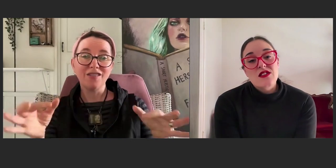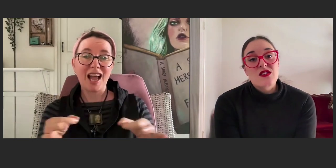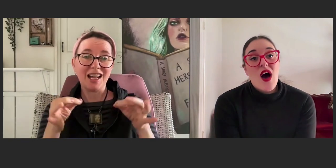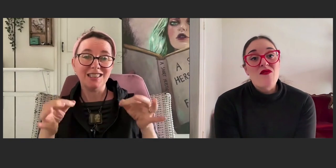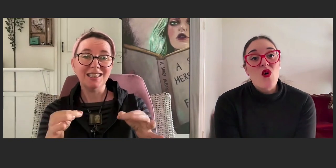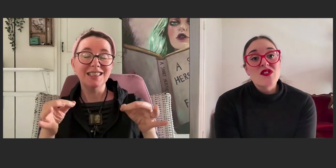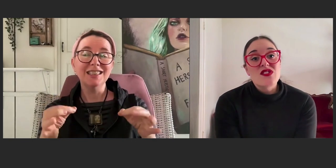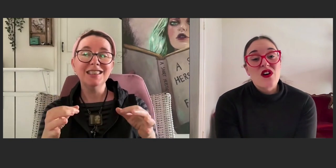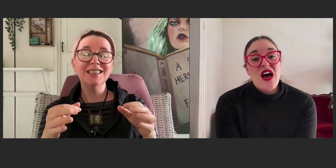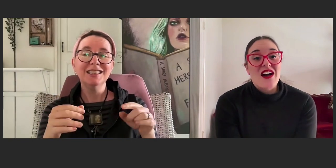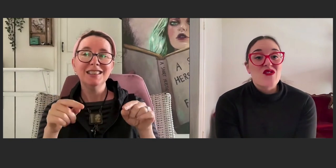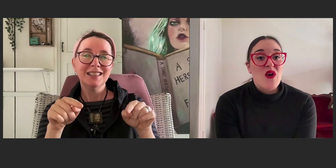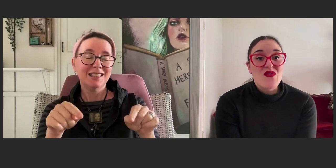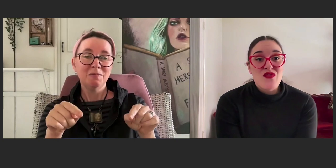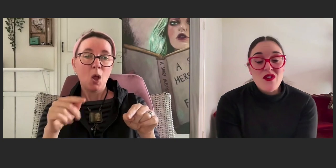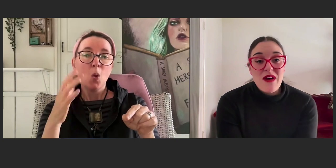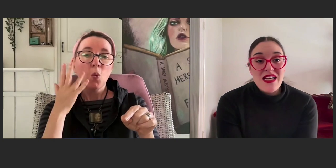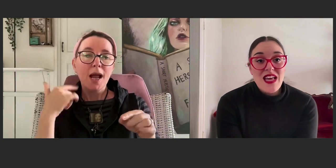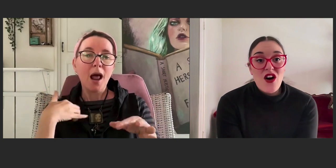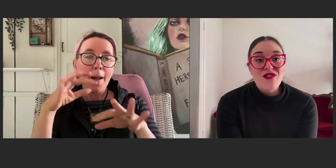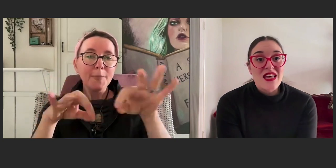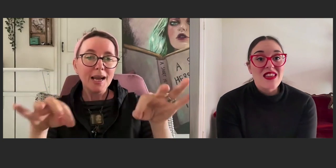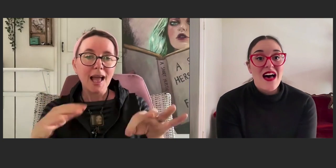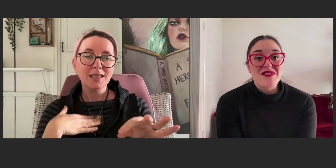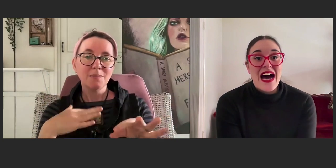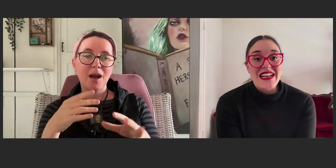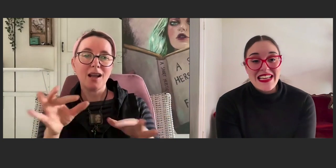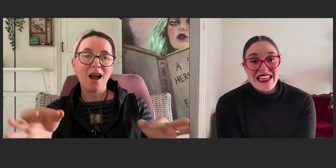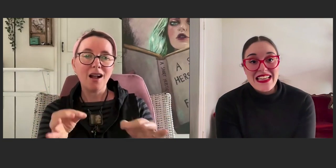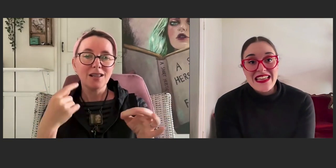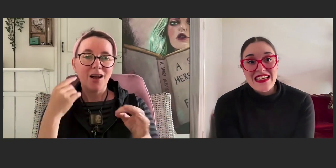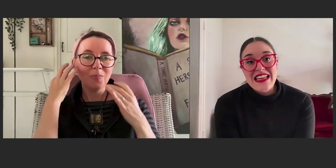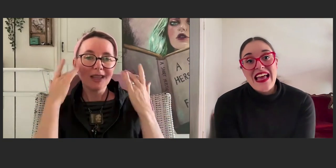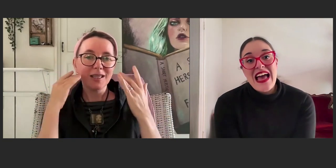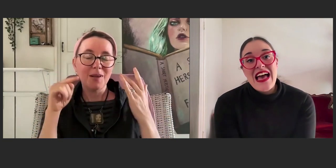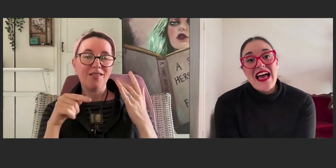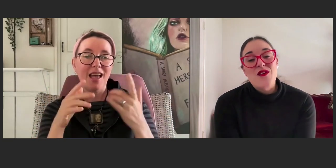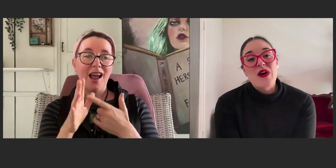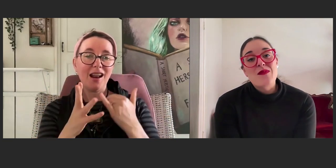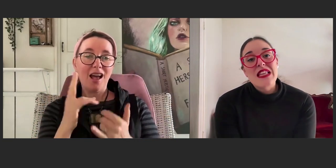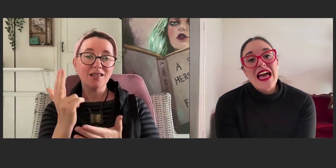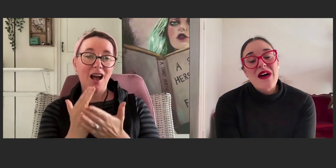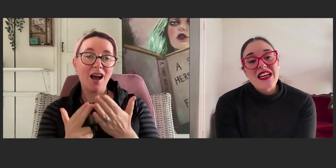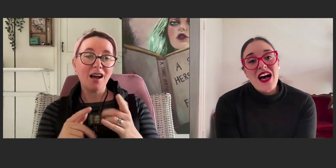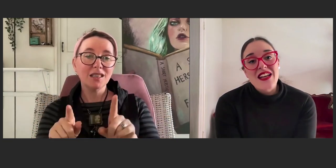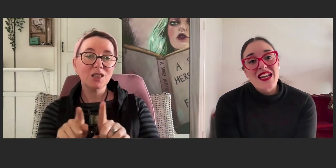So, I've also grown food myself and I love gardening and when I plant my garden,